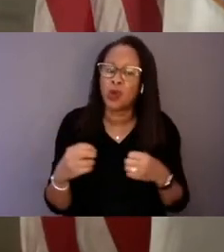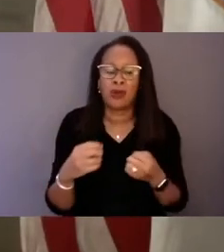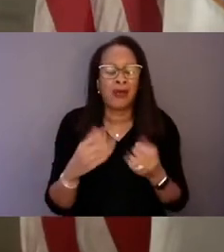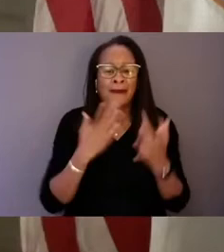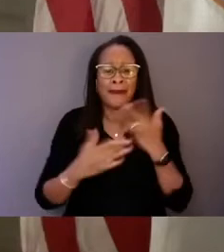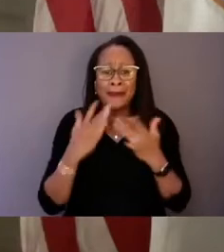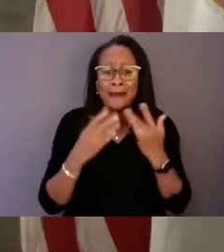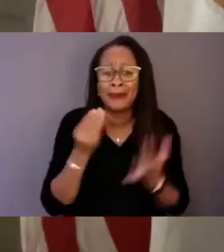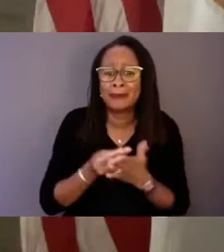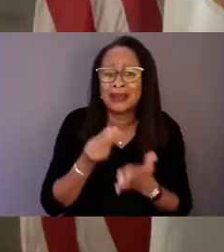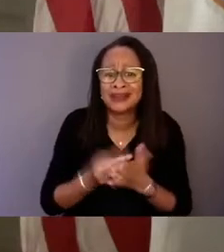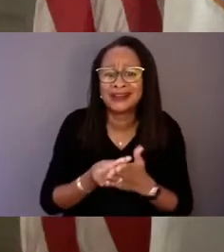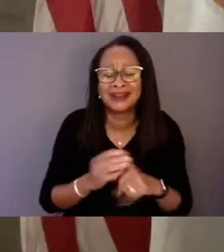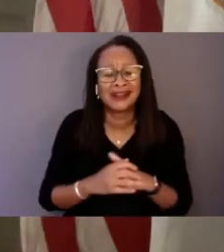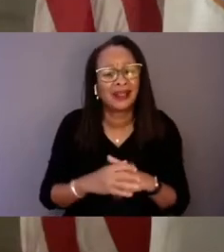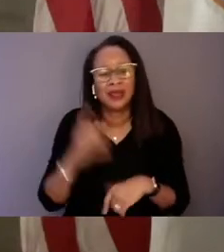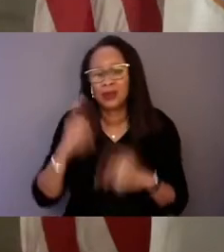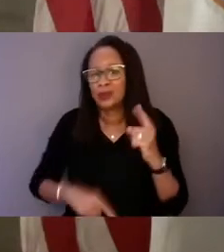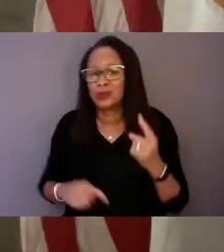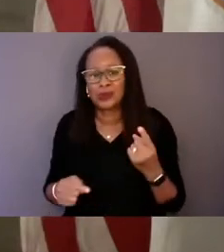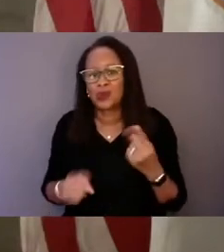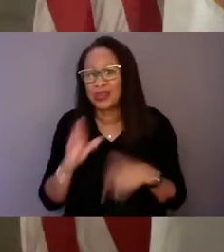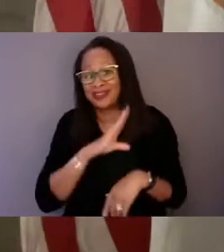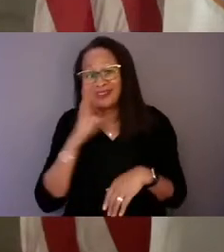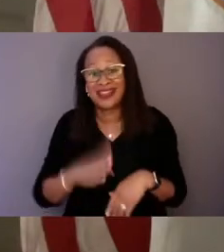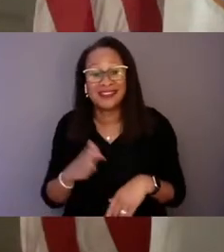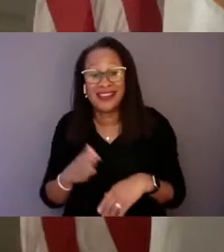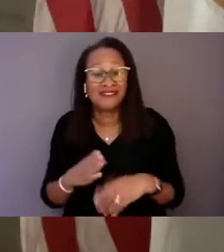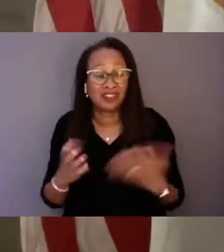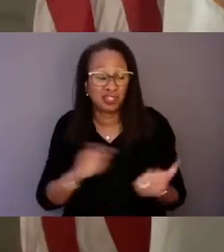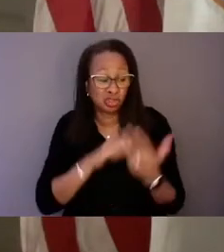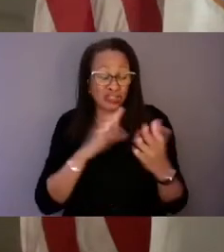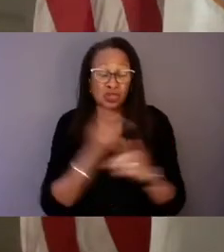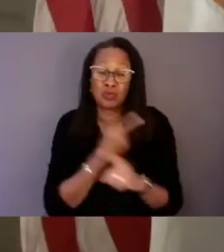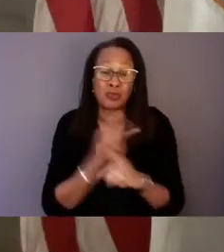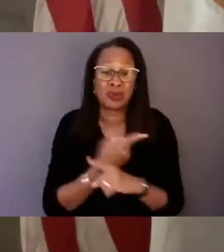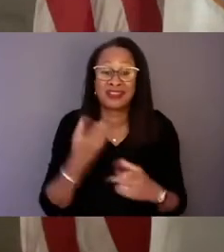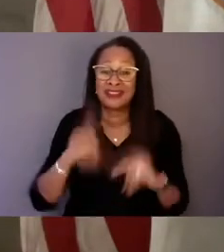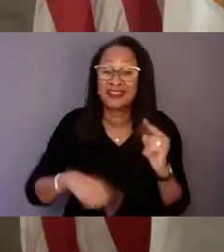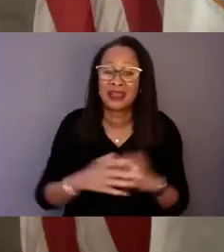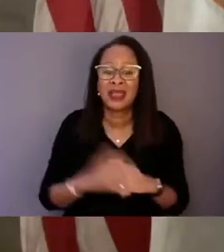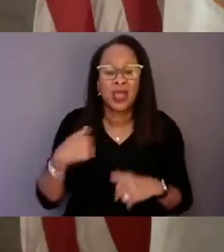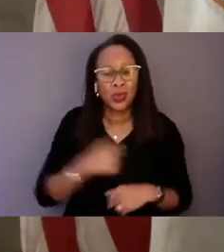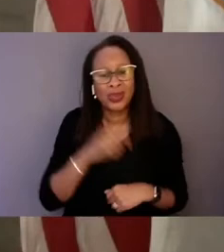we're never addressed-- we need systemic change.